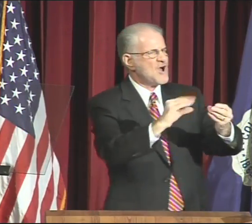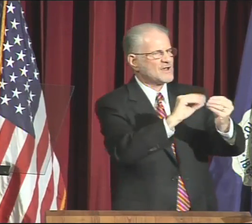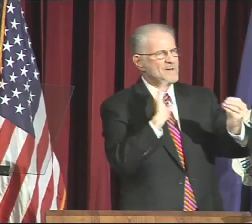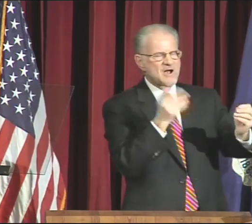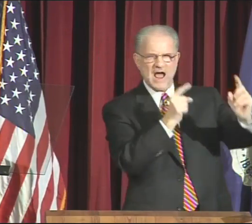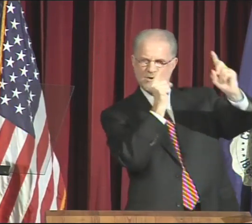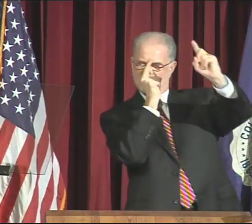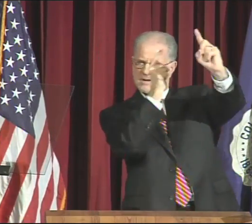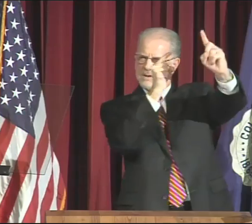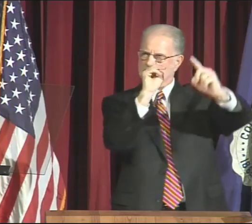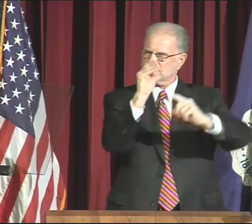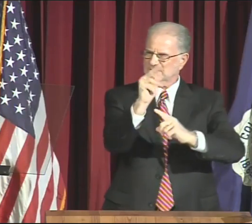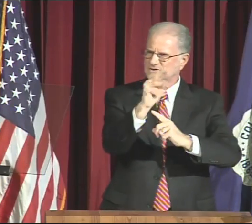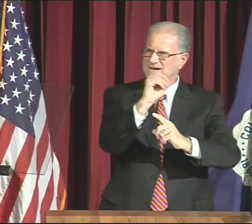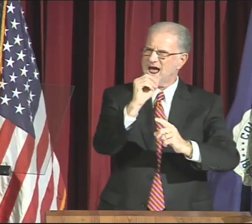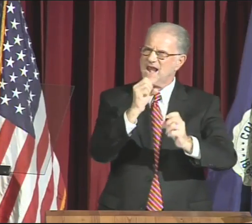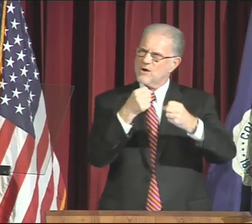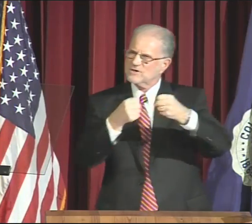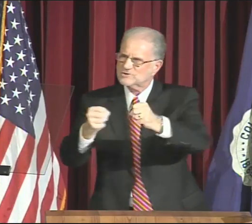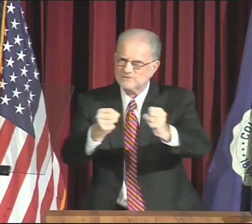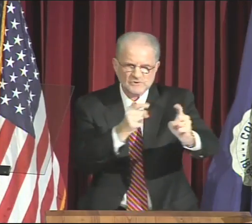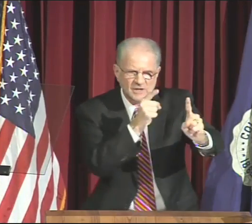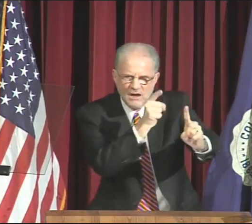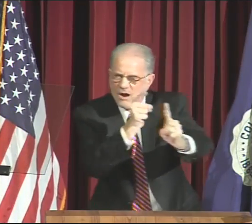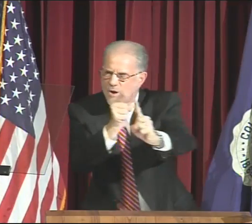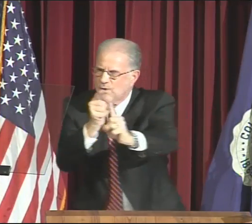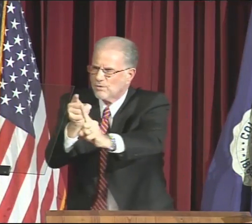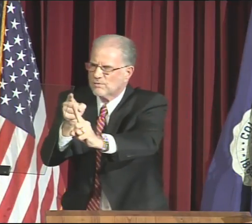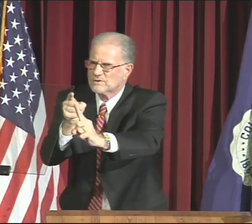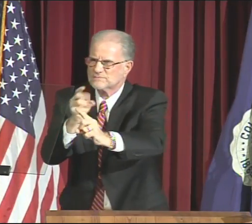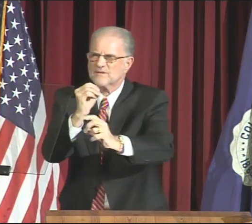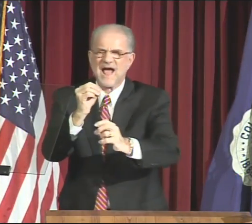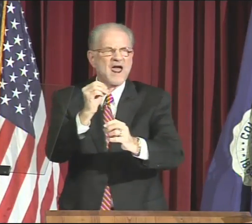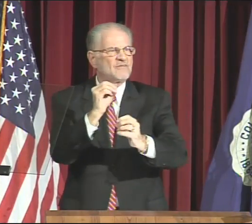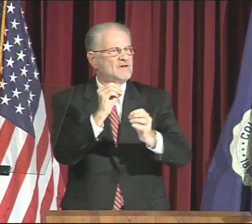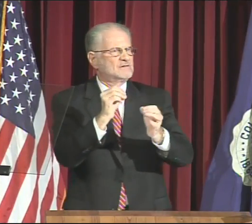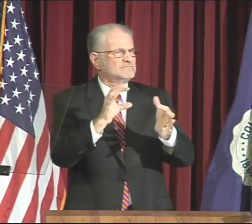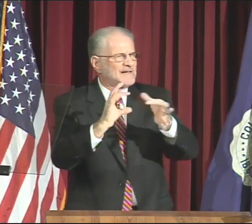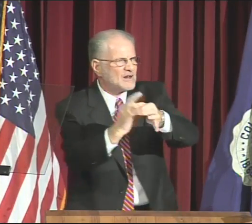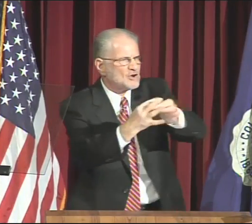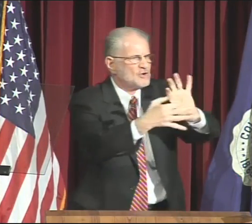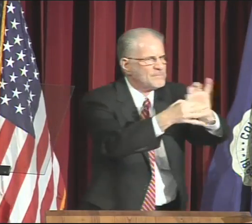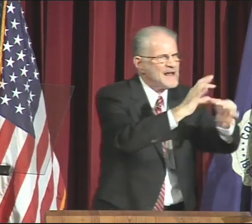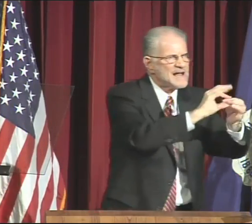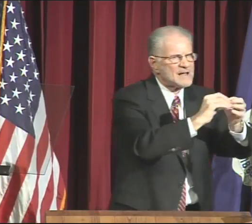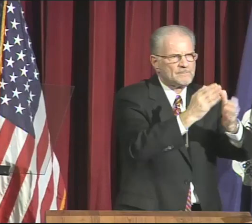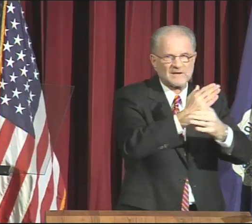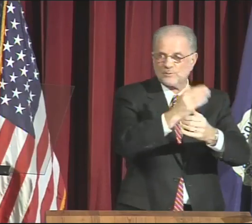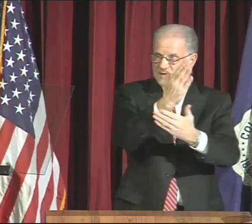Let us talk of our mission and our strategic goals